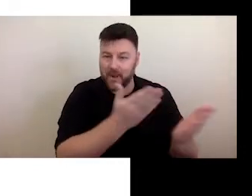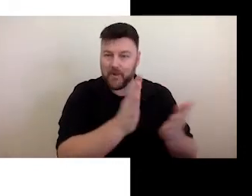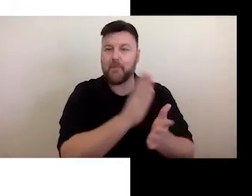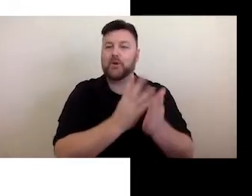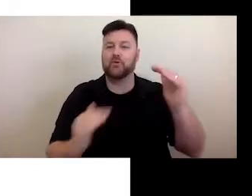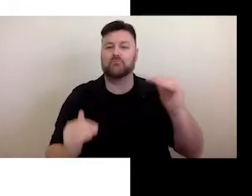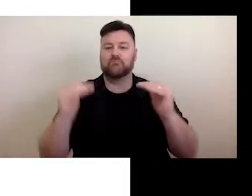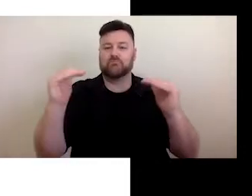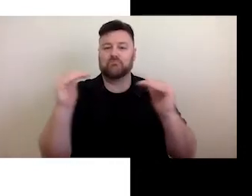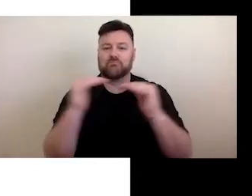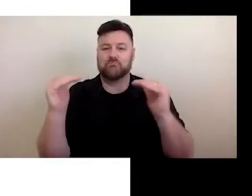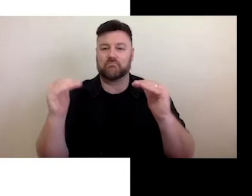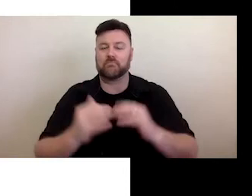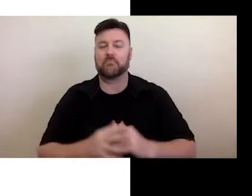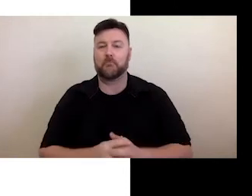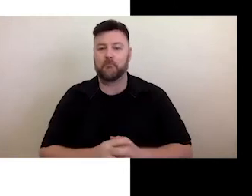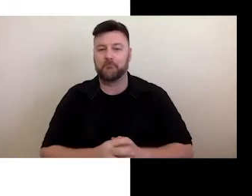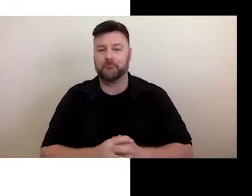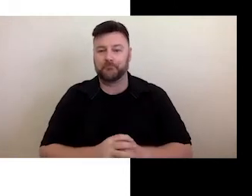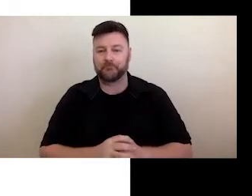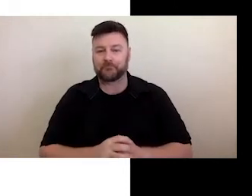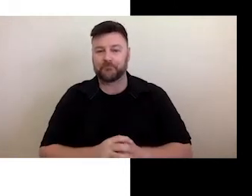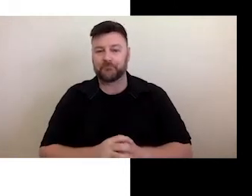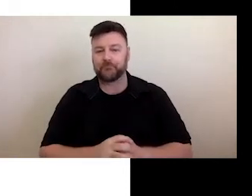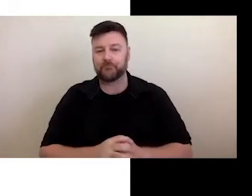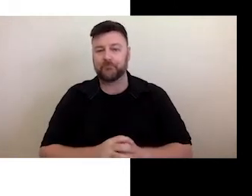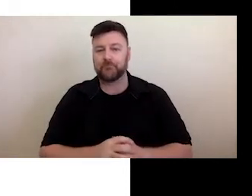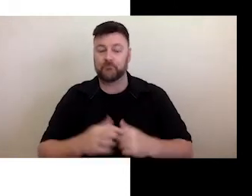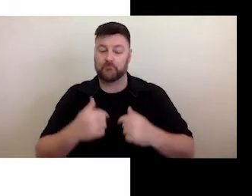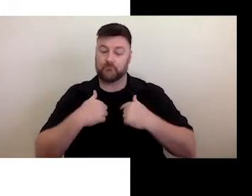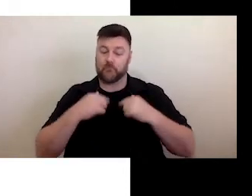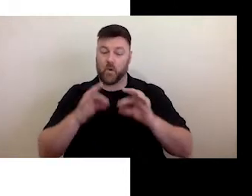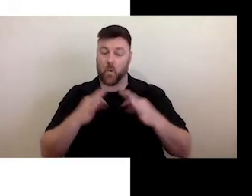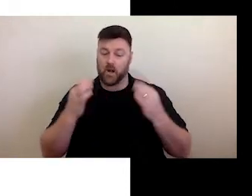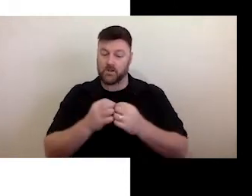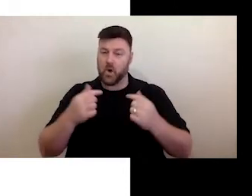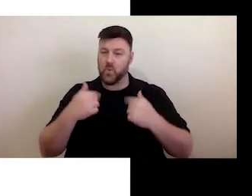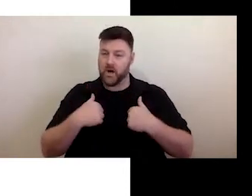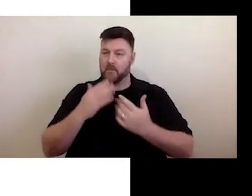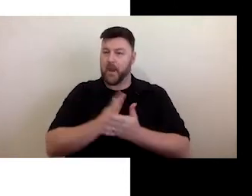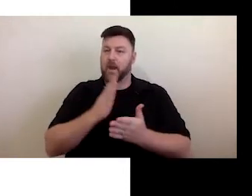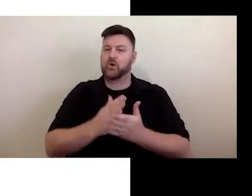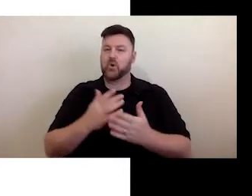At Access2Arts, we celebrate the unique perspectives,